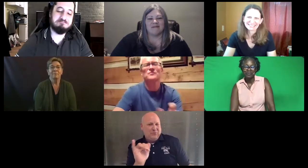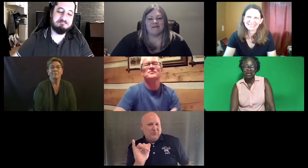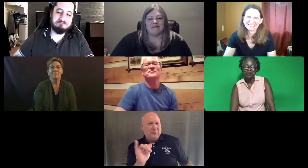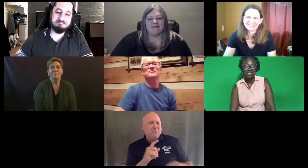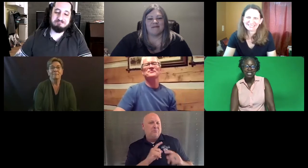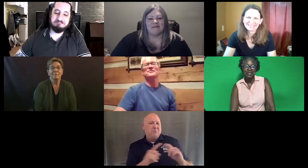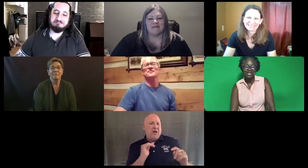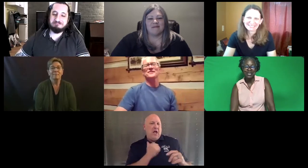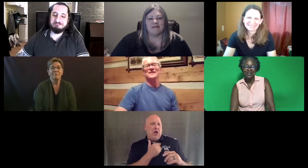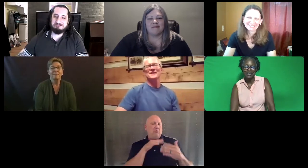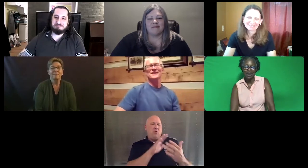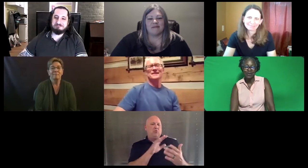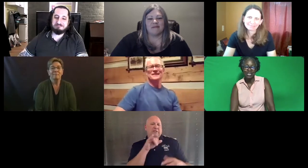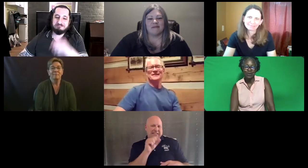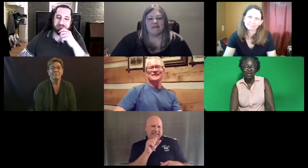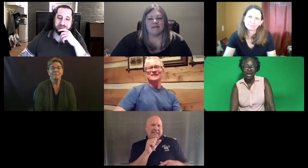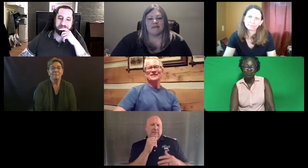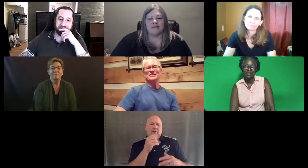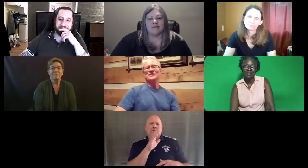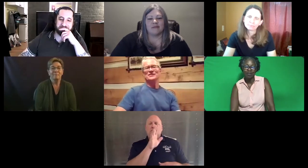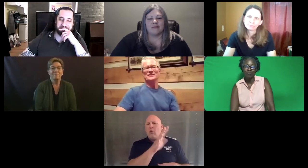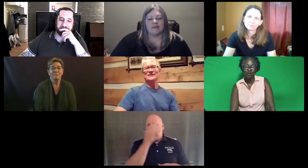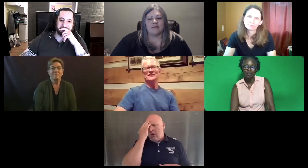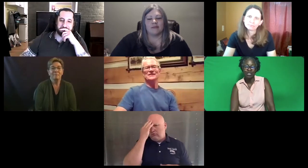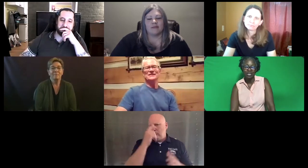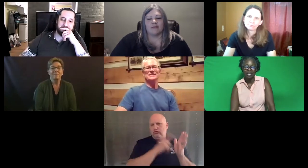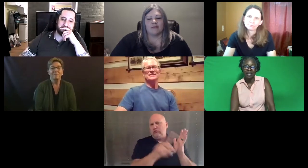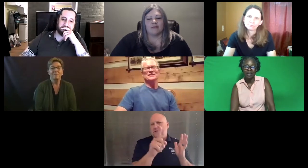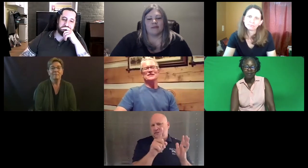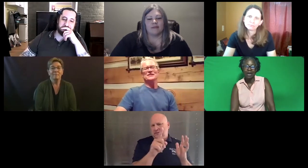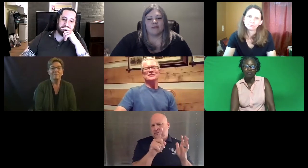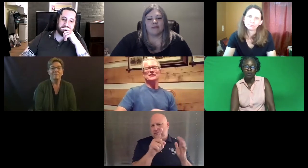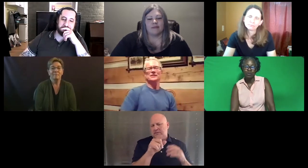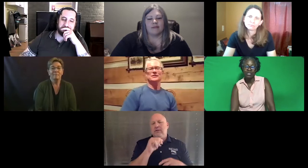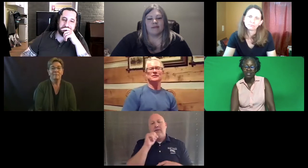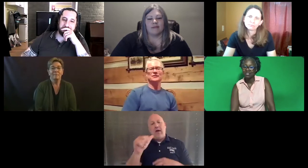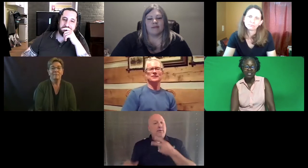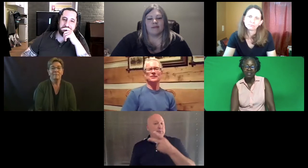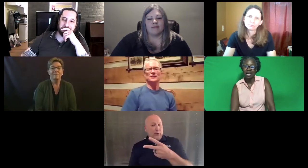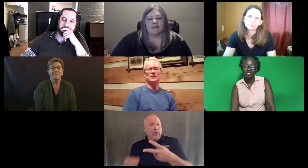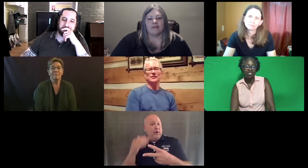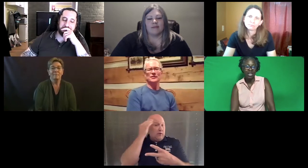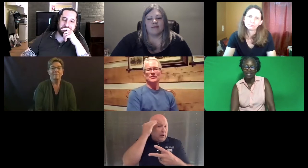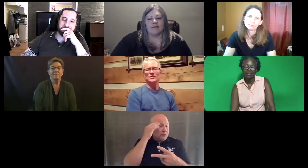So we're curious too as to how it's going to work out. But that's our approach. Our approach is just a knowledge check.